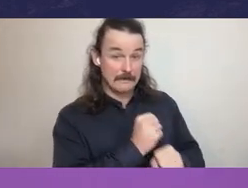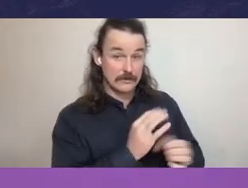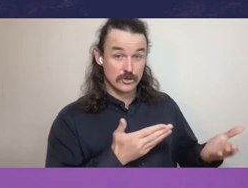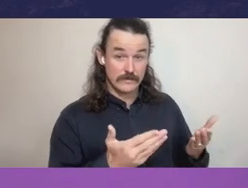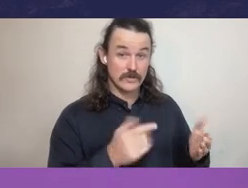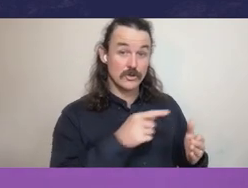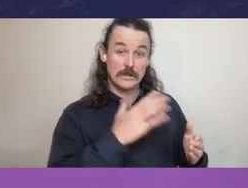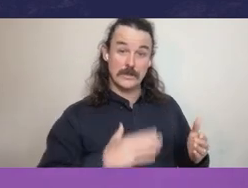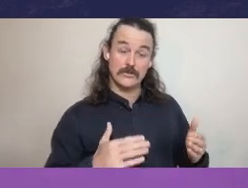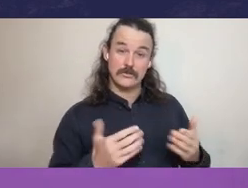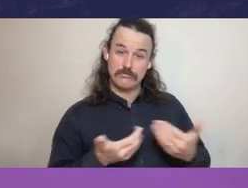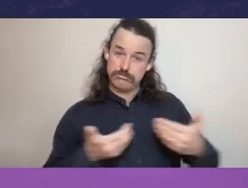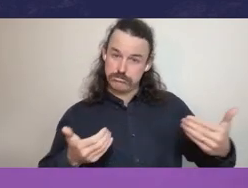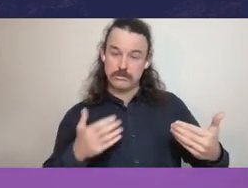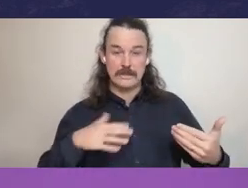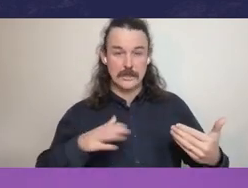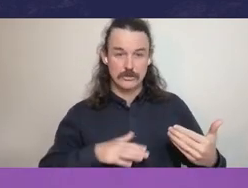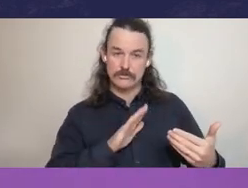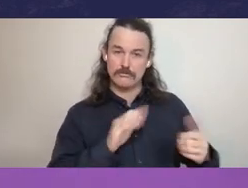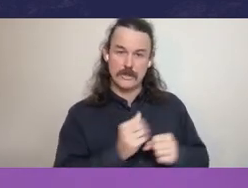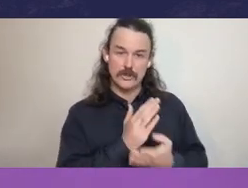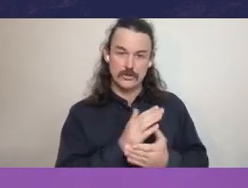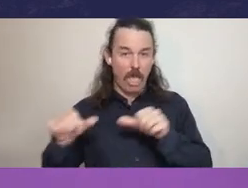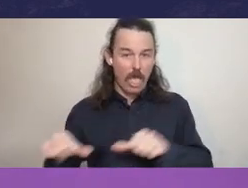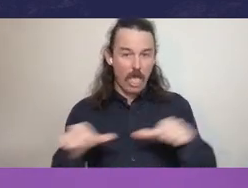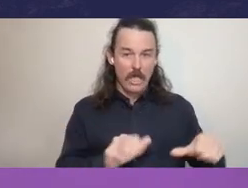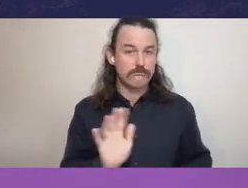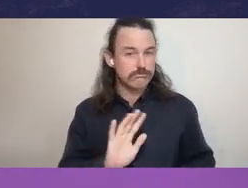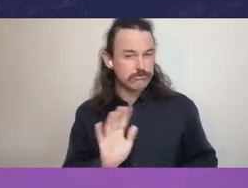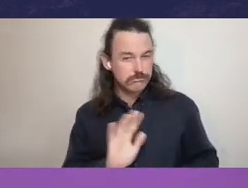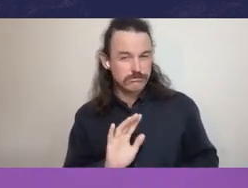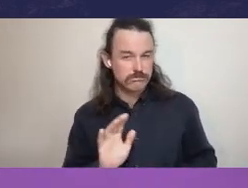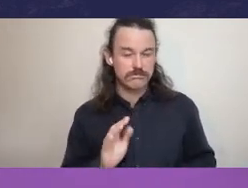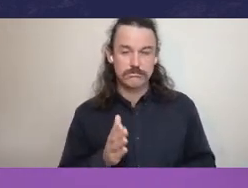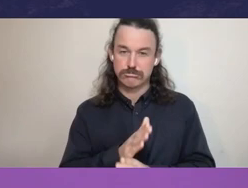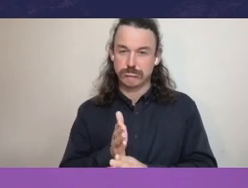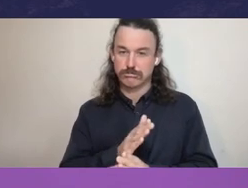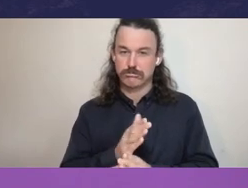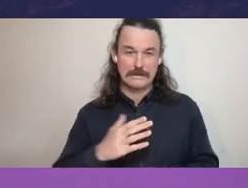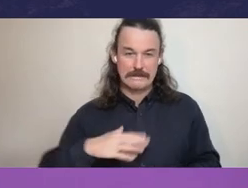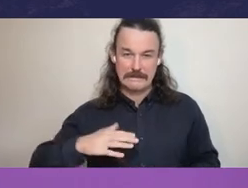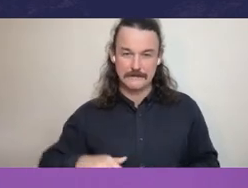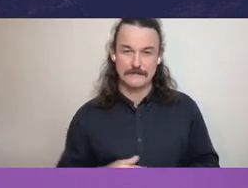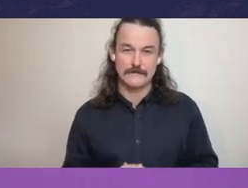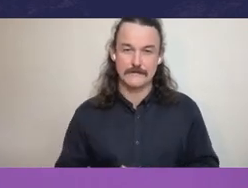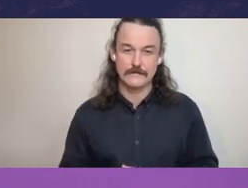But one of the things that struck me in reading those updated guidelines was the idea, and I alluded to it earlier on in my answers,